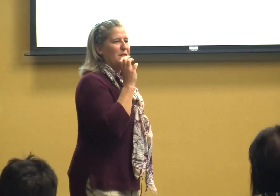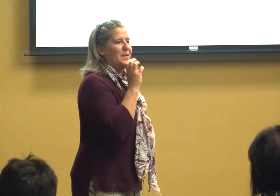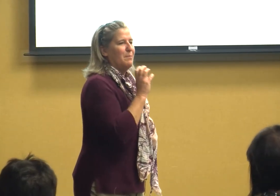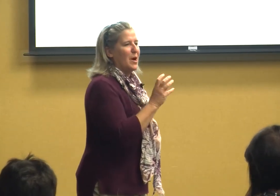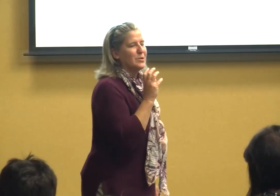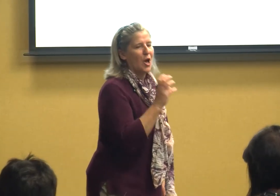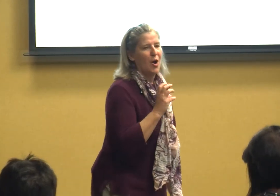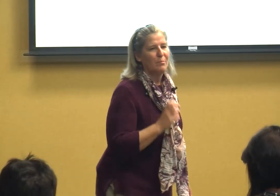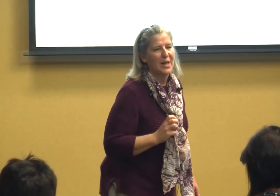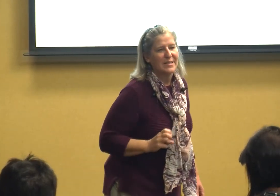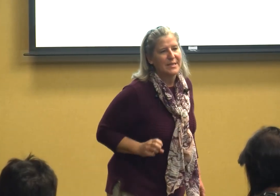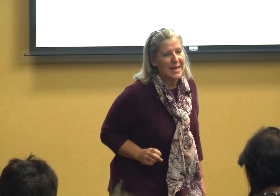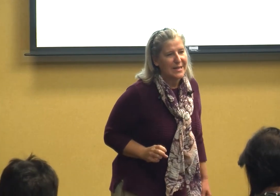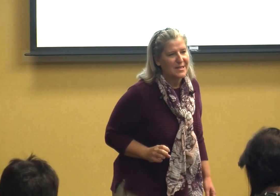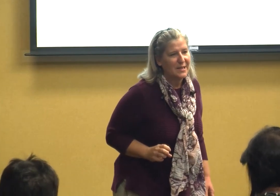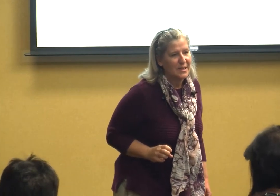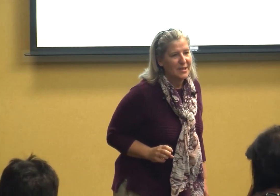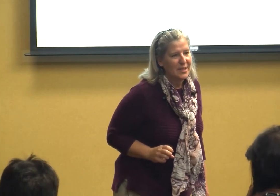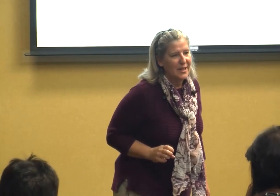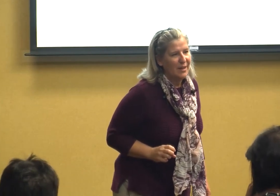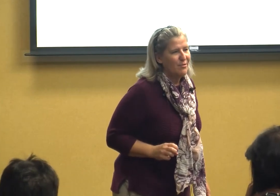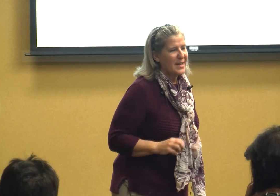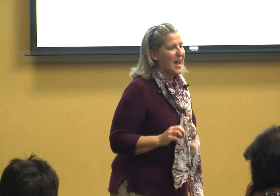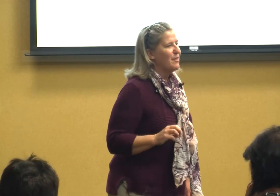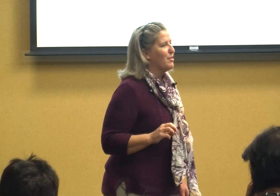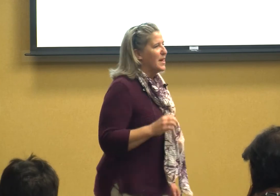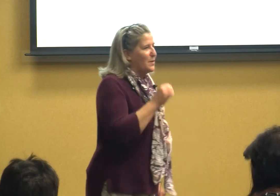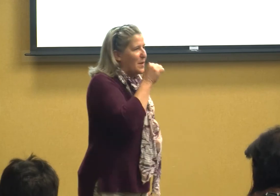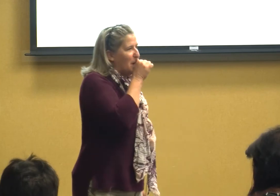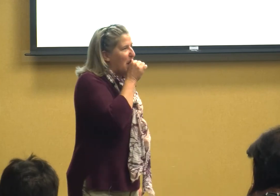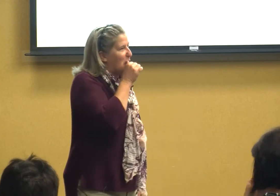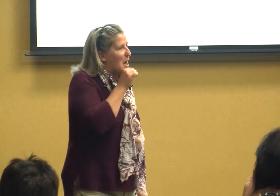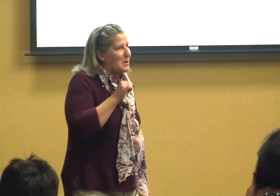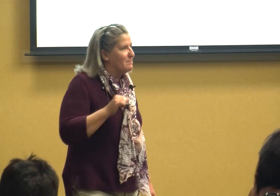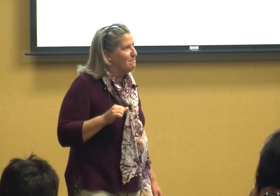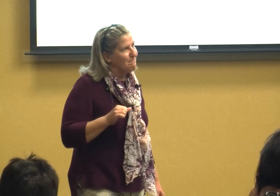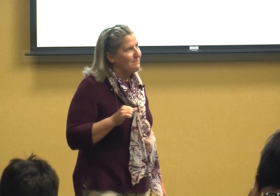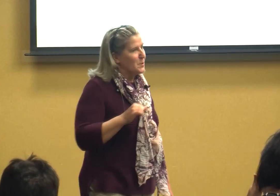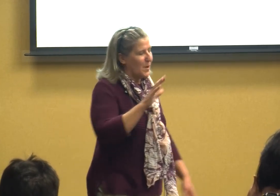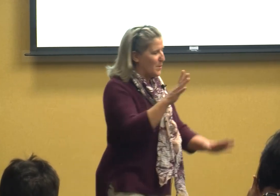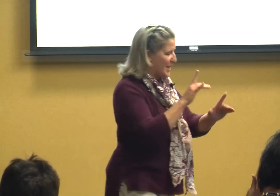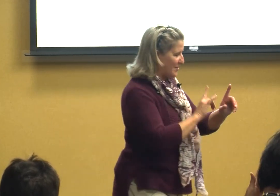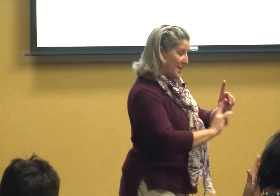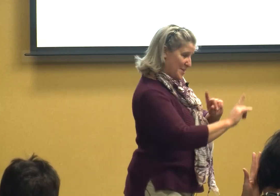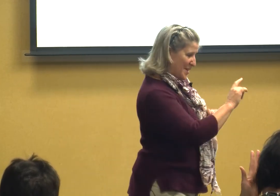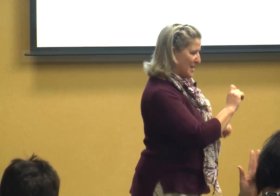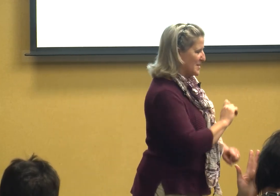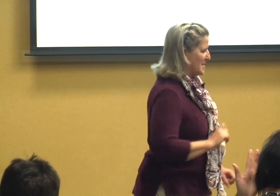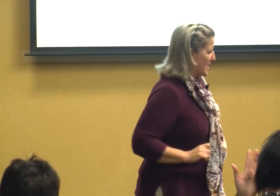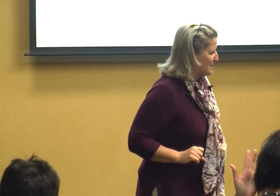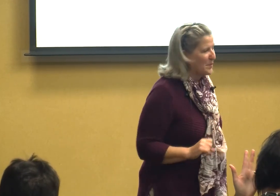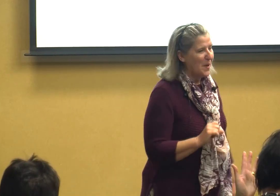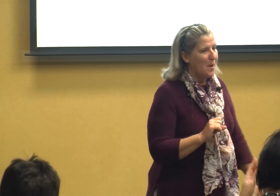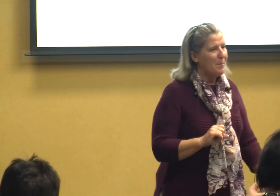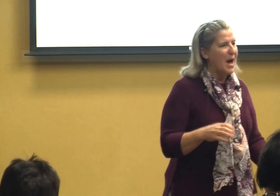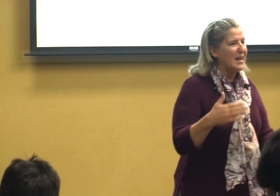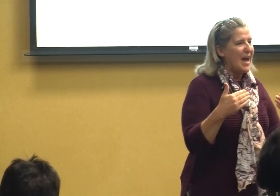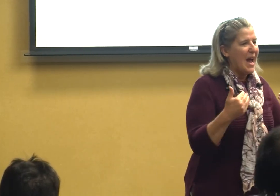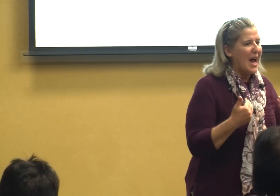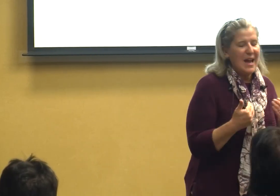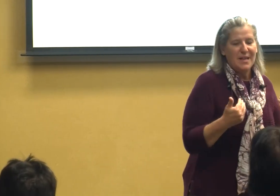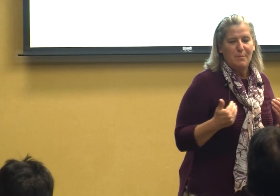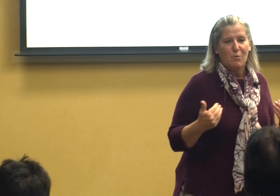the most complex needs in fact I think that they well we'll get to that in a second but I had to be